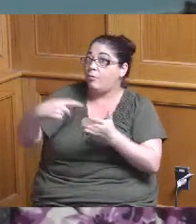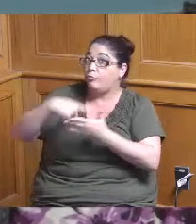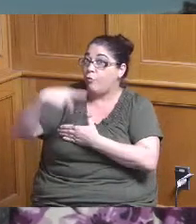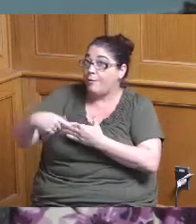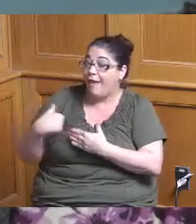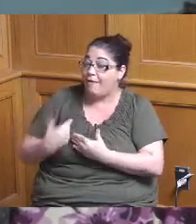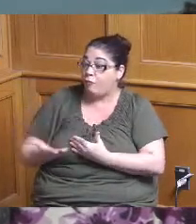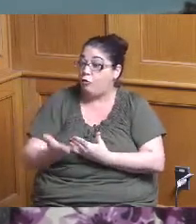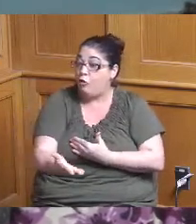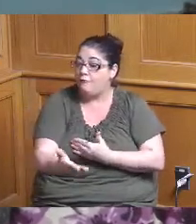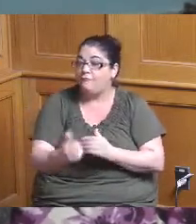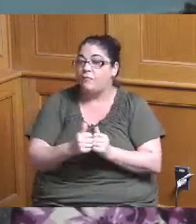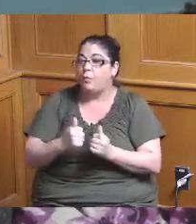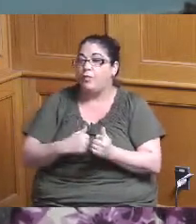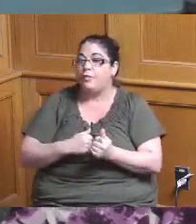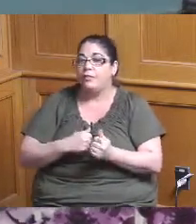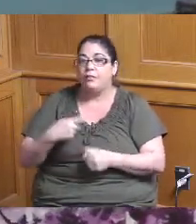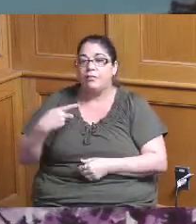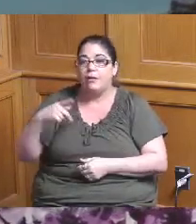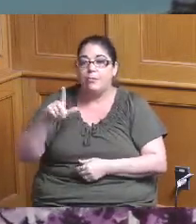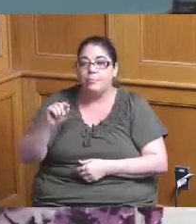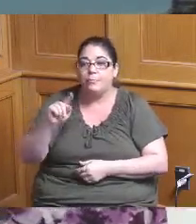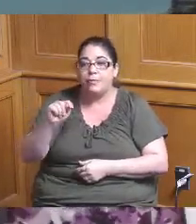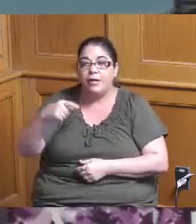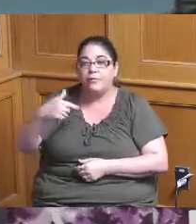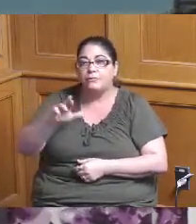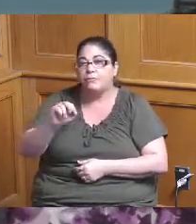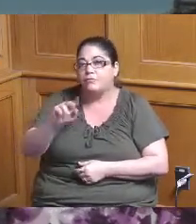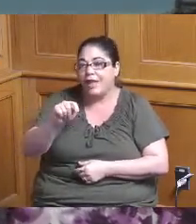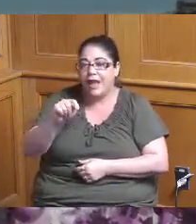community block grant or what have you I don't know all the rules and regulations that's what you